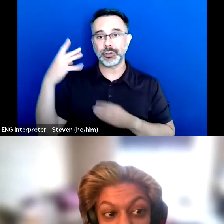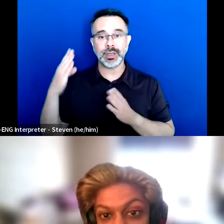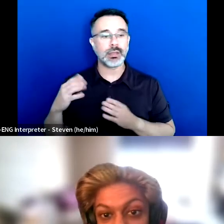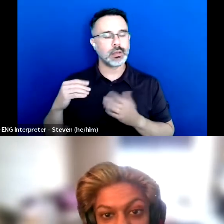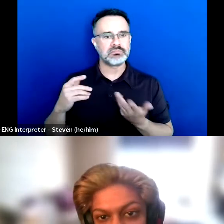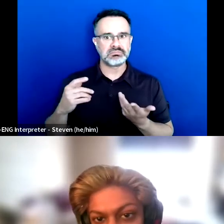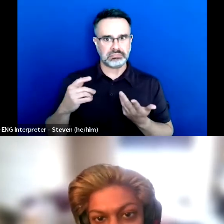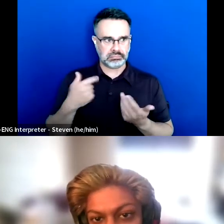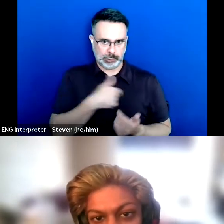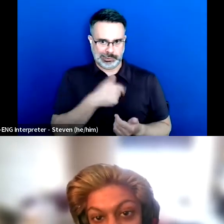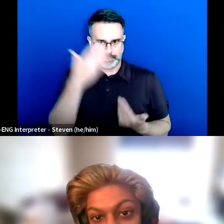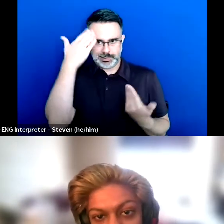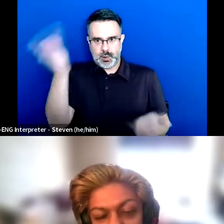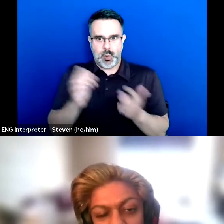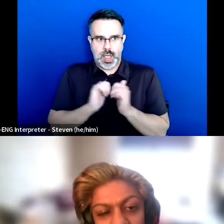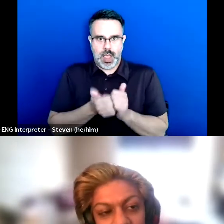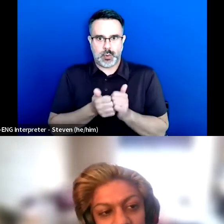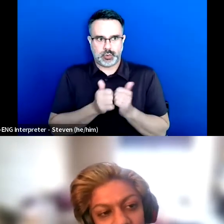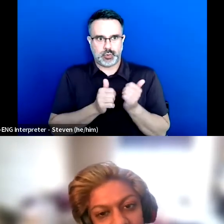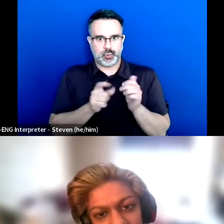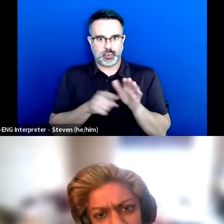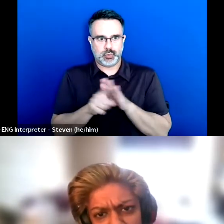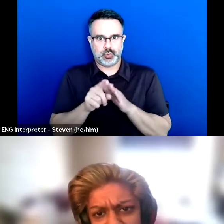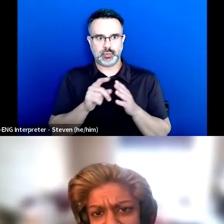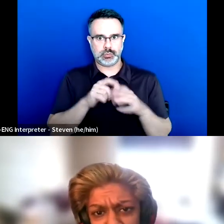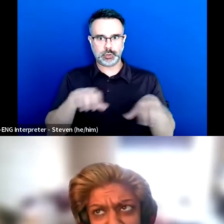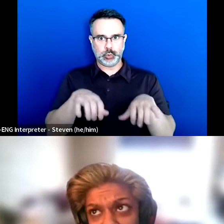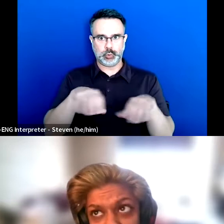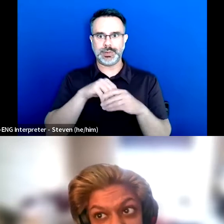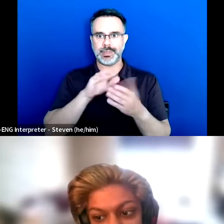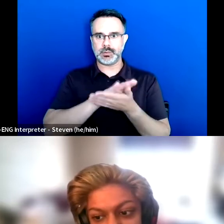to navigate in the school system when I was a kid.